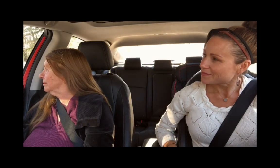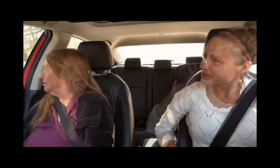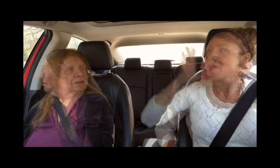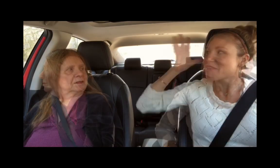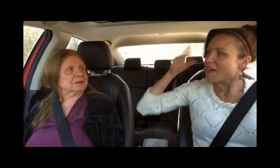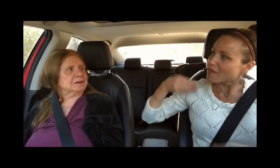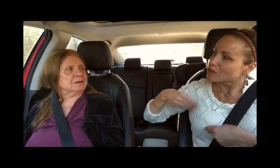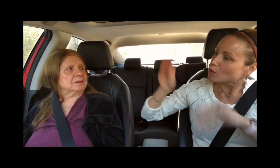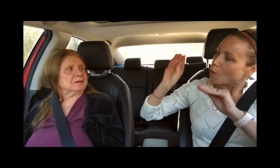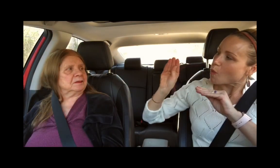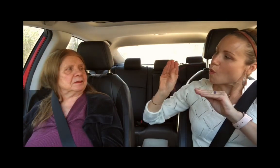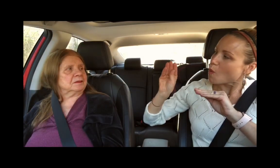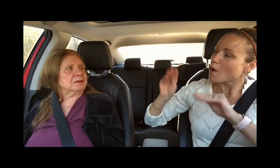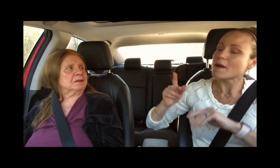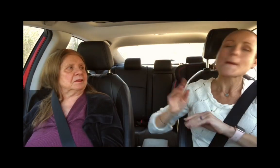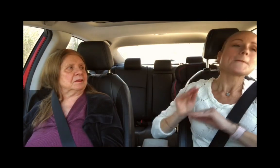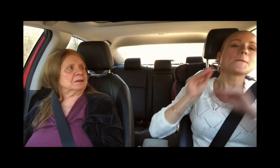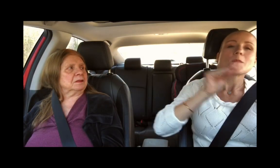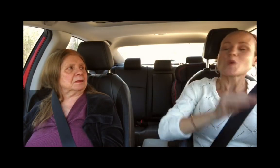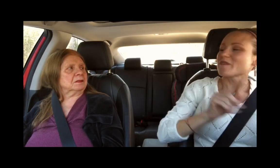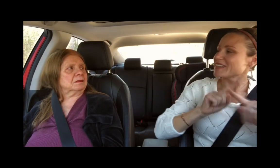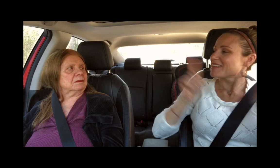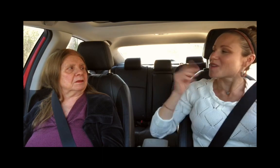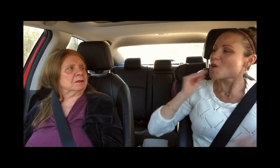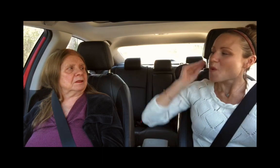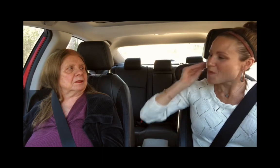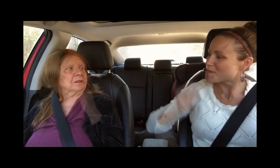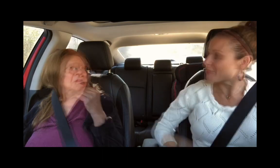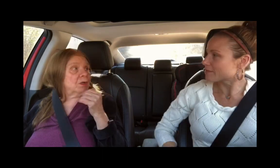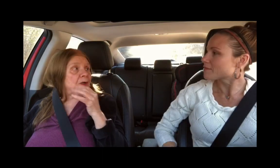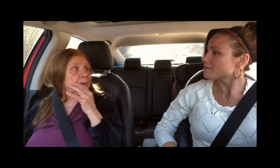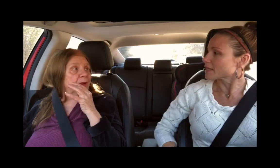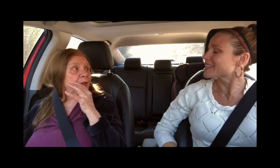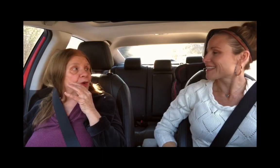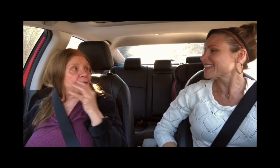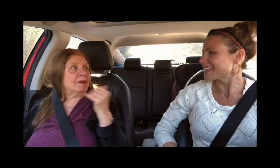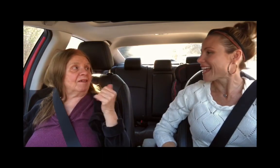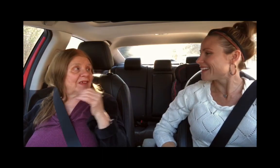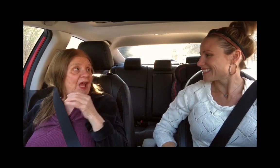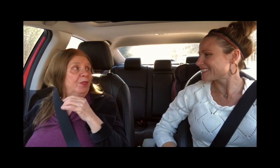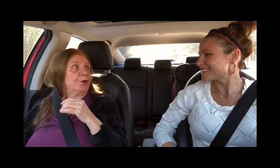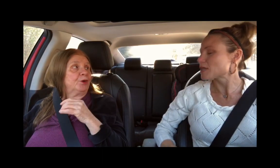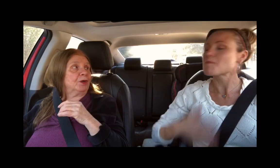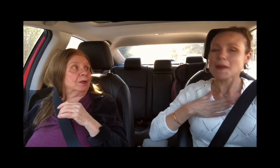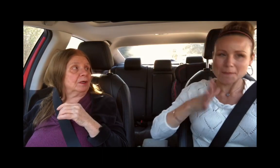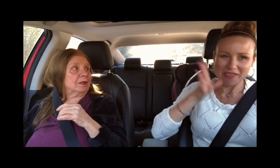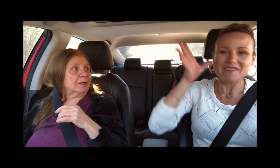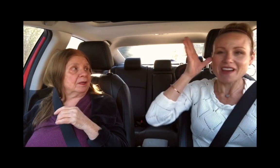My parents sold the house and we moved into another house. Your mother and father? Yes, my mother and father.